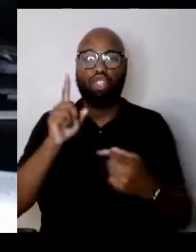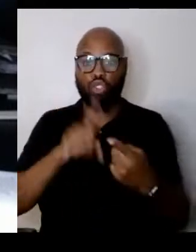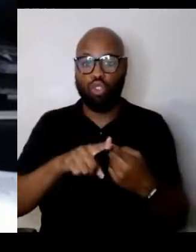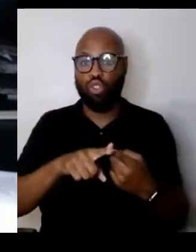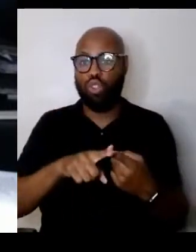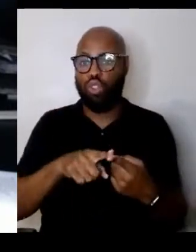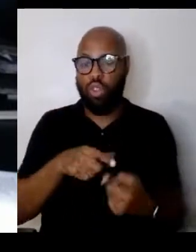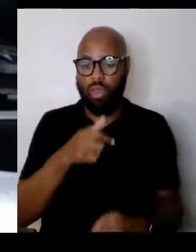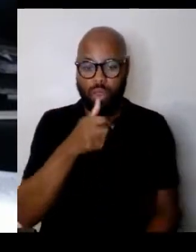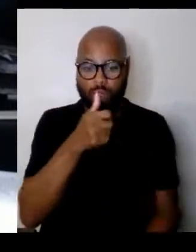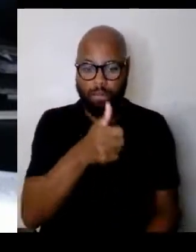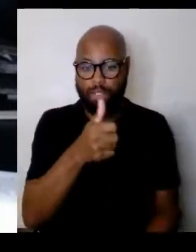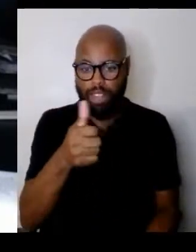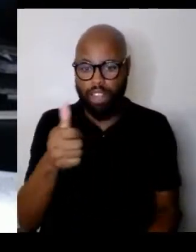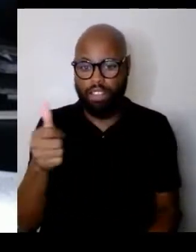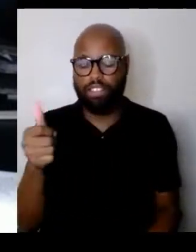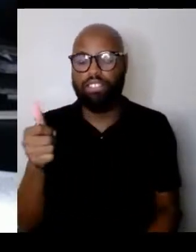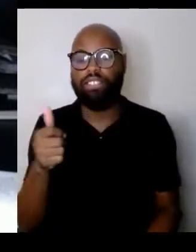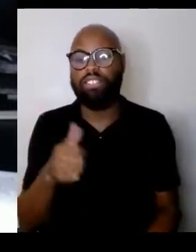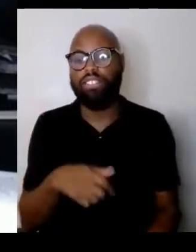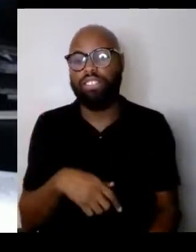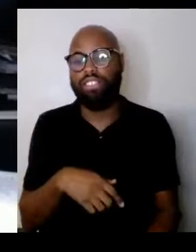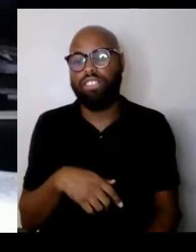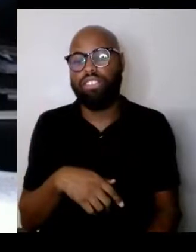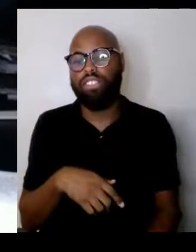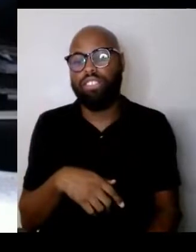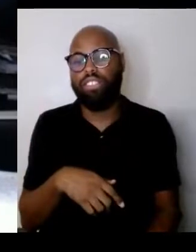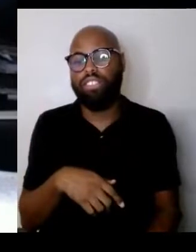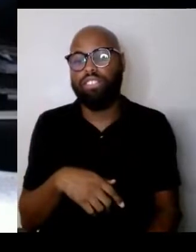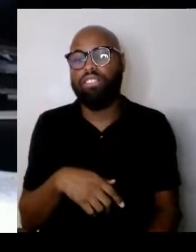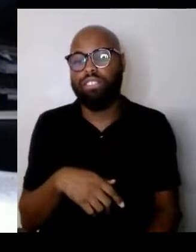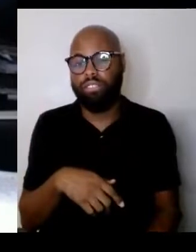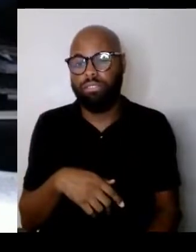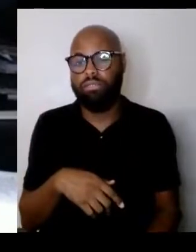It's kind of incredible to me